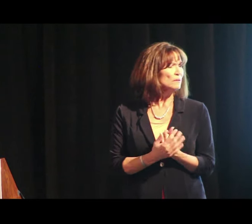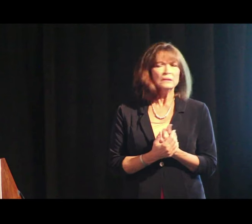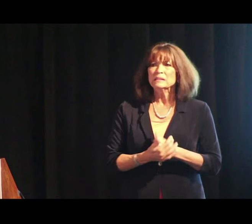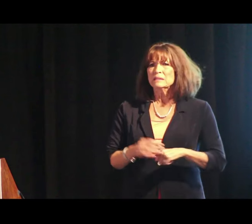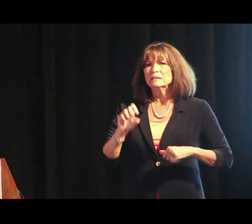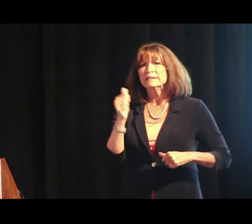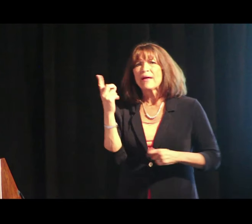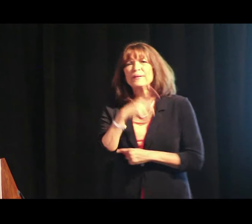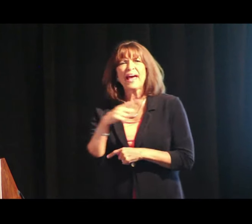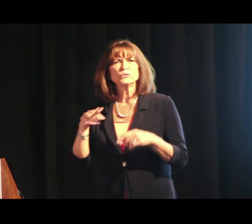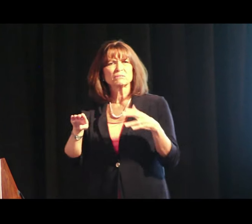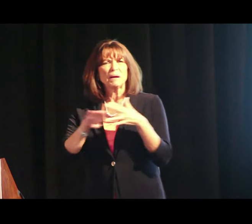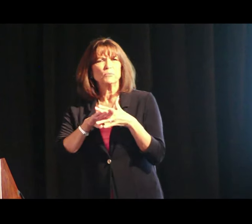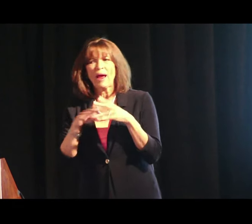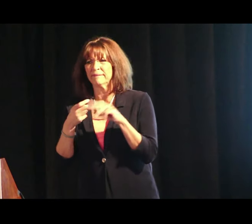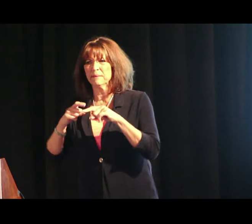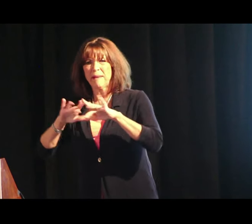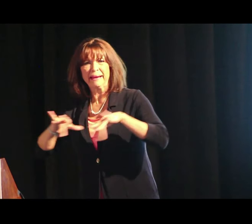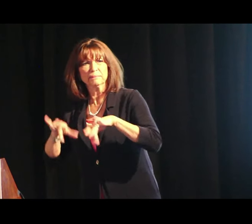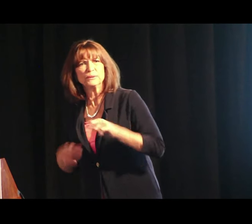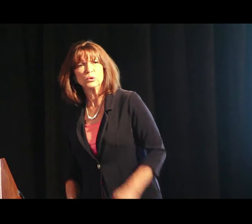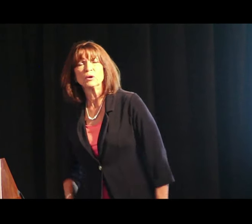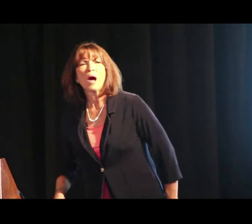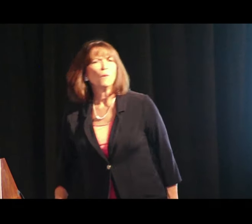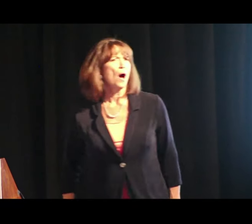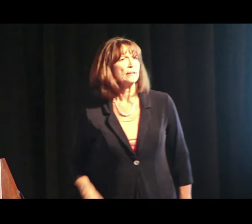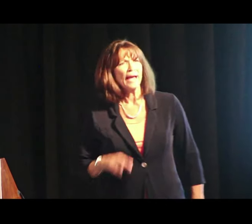The other day I took a break from my computer and I walked out and